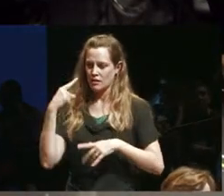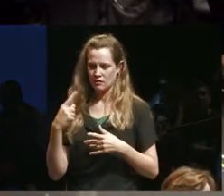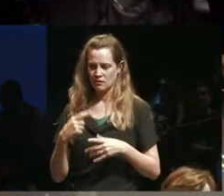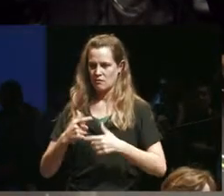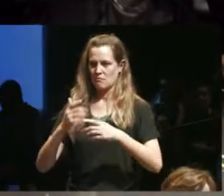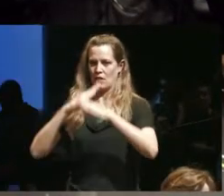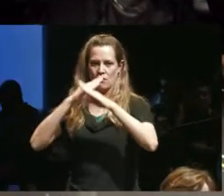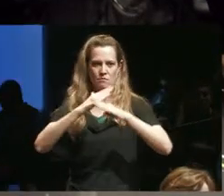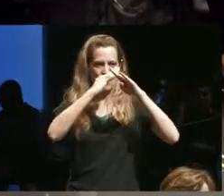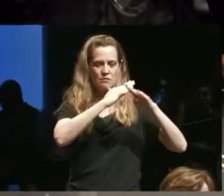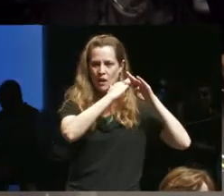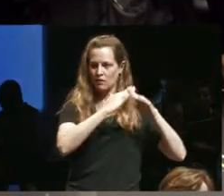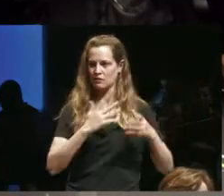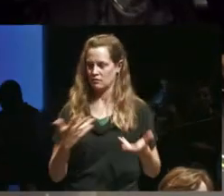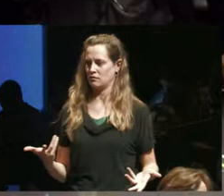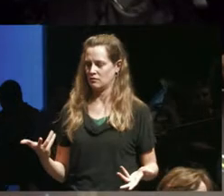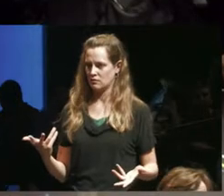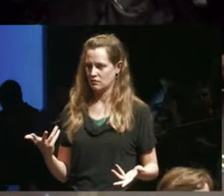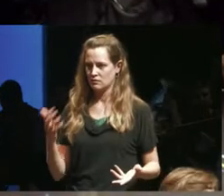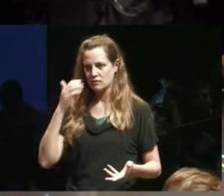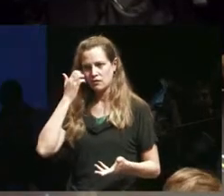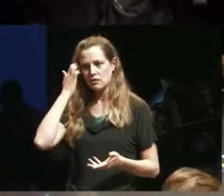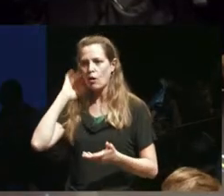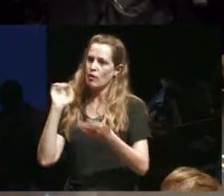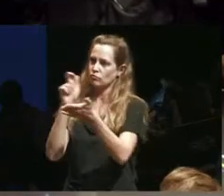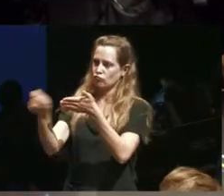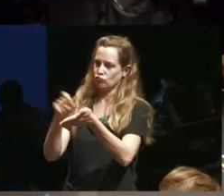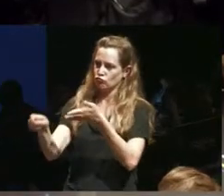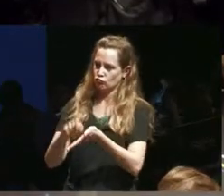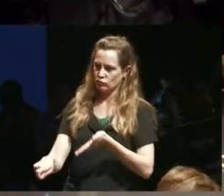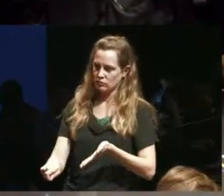responsibility to a piece like that would be to make sure that the content